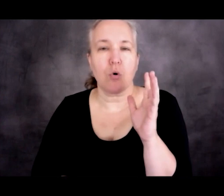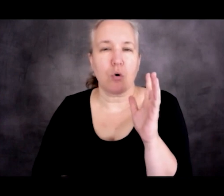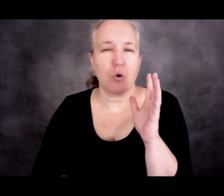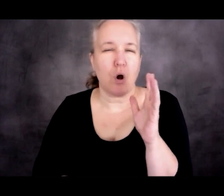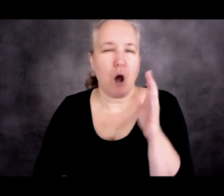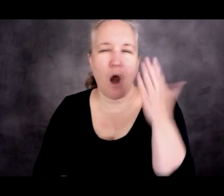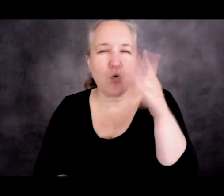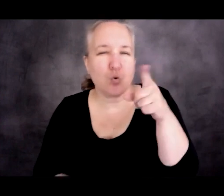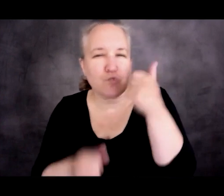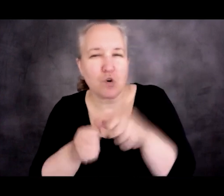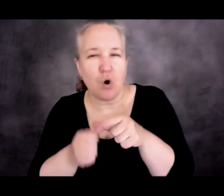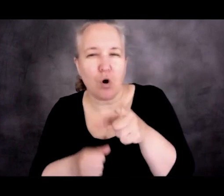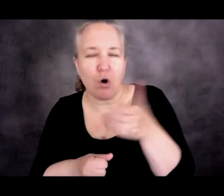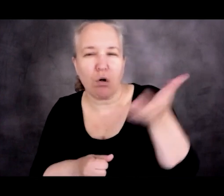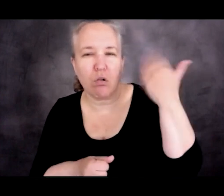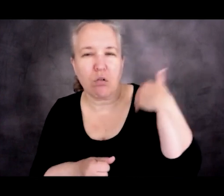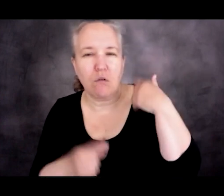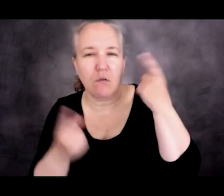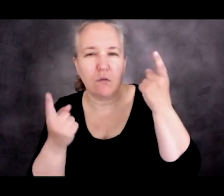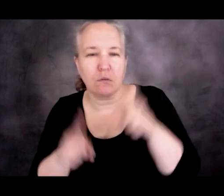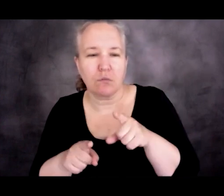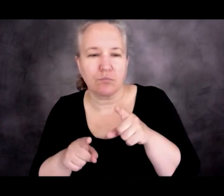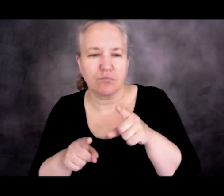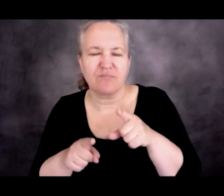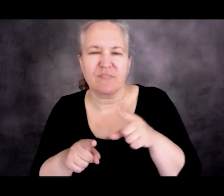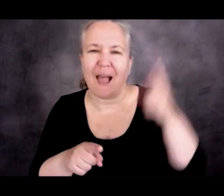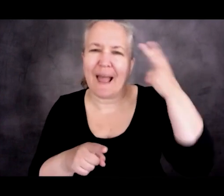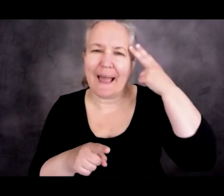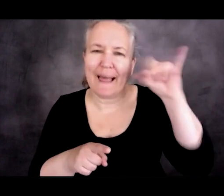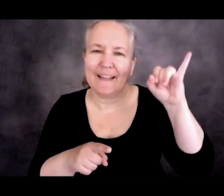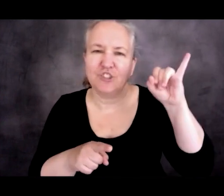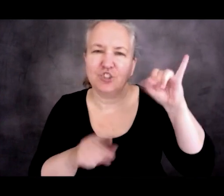was the group of Haitian asylum seekers